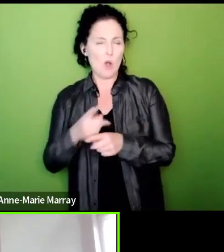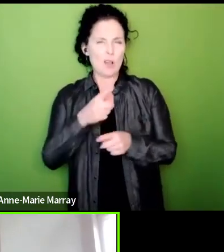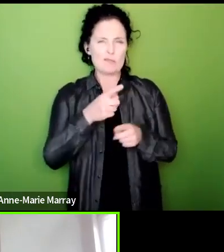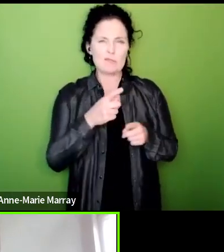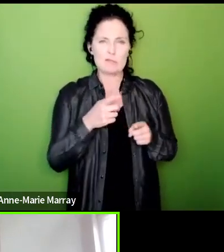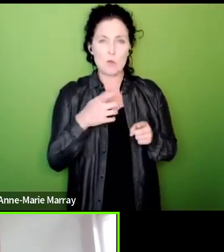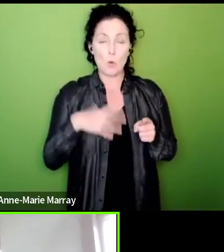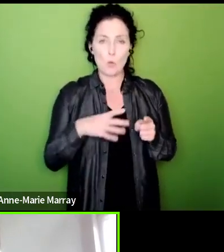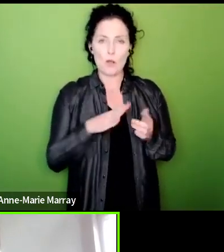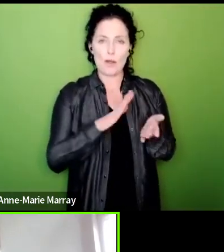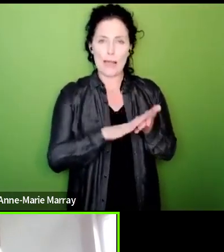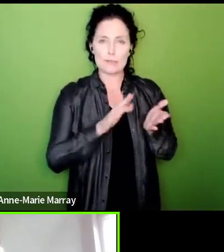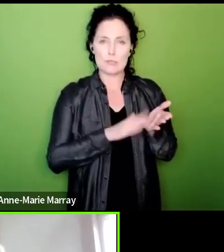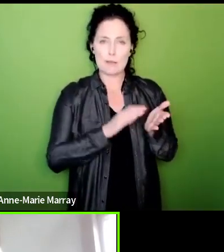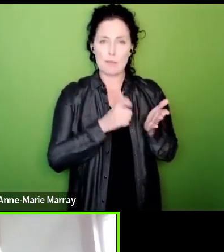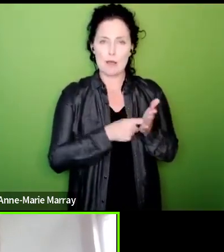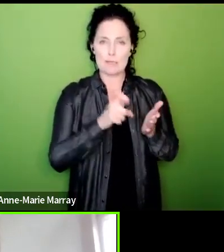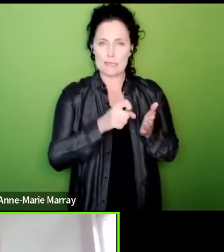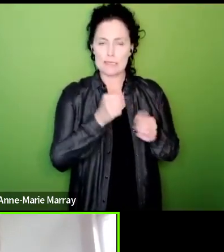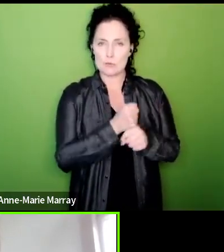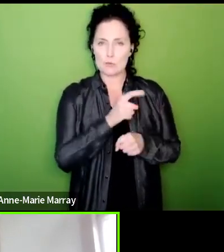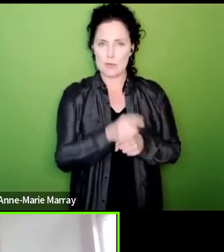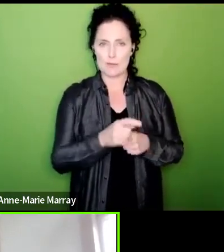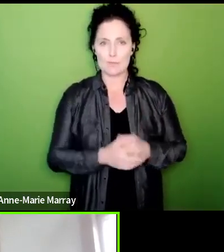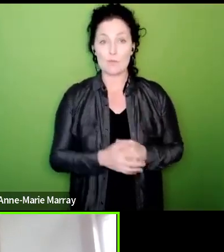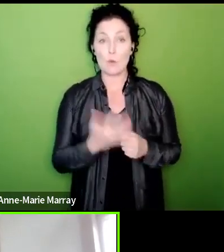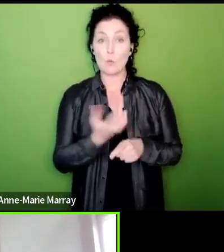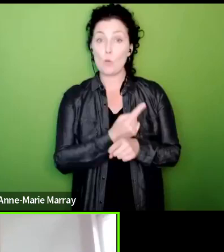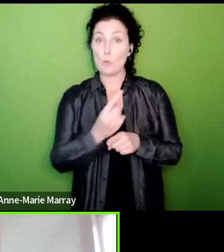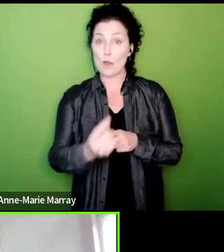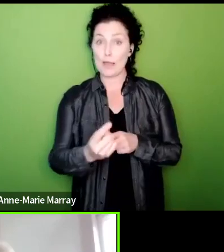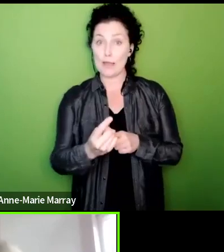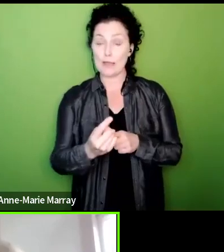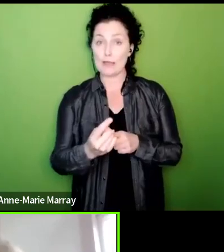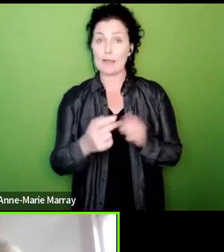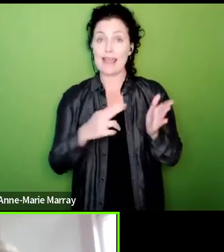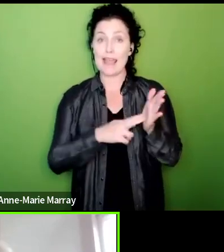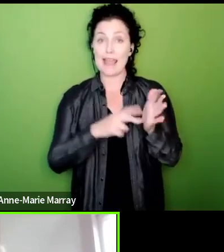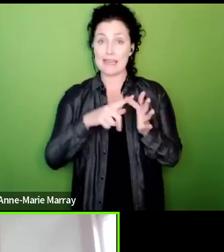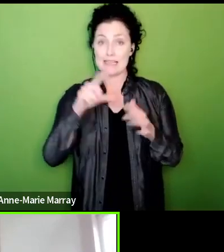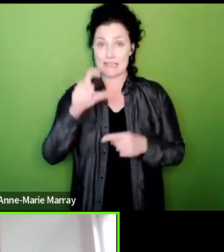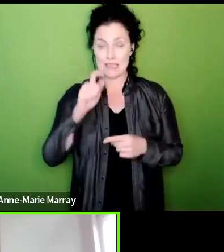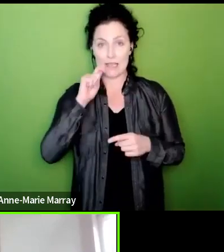Disputes Committee and the NEC in a week's time will agree a program of action designed to have